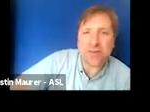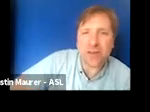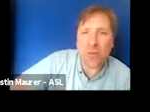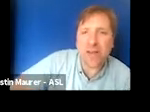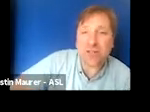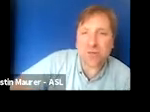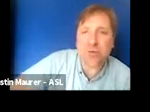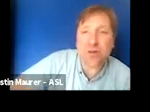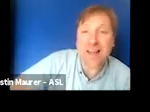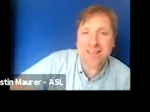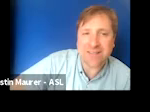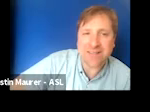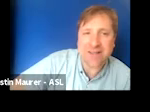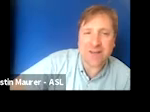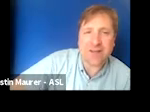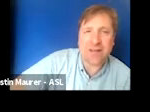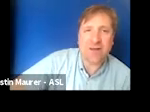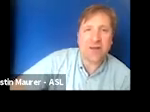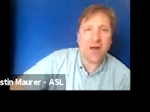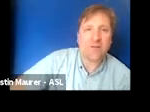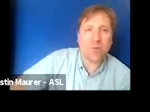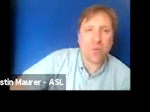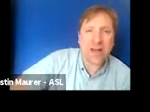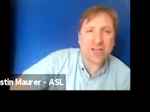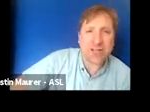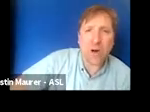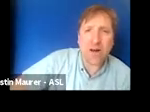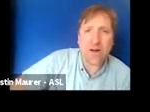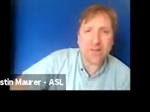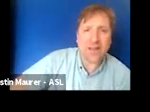holder and the other way is through glasses that a viewer would actually wear